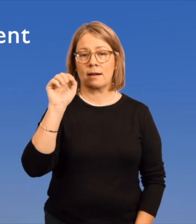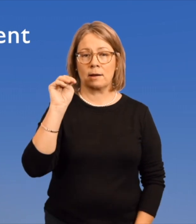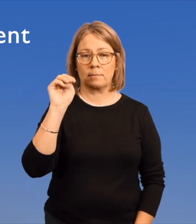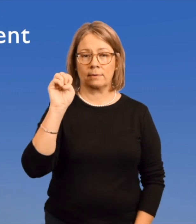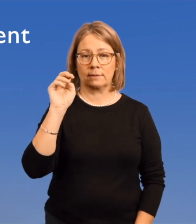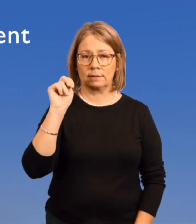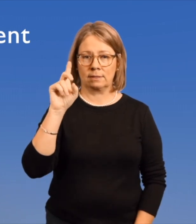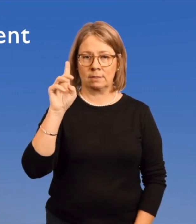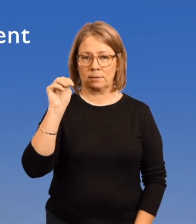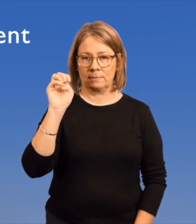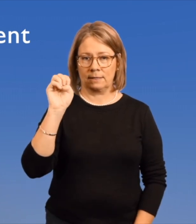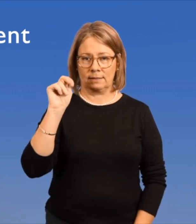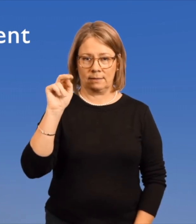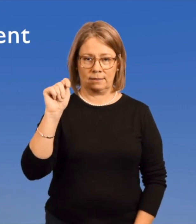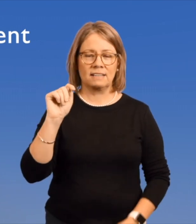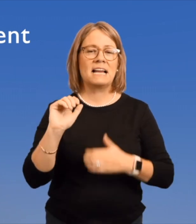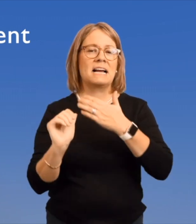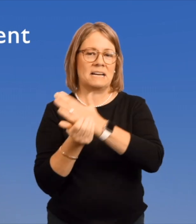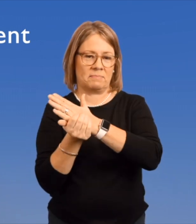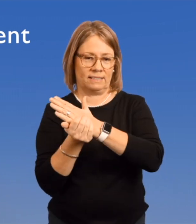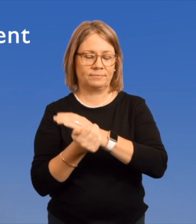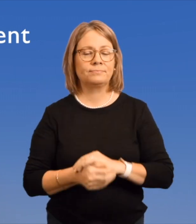Amendment.